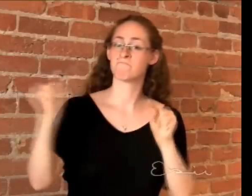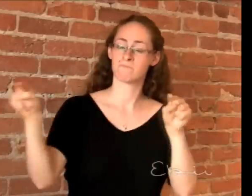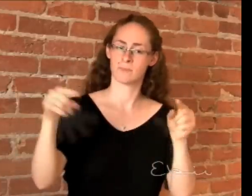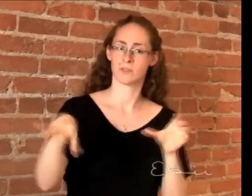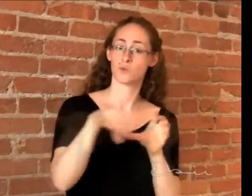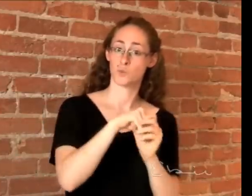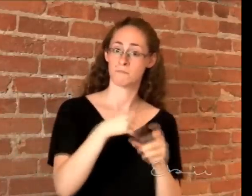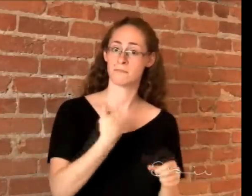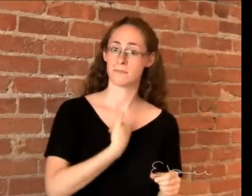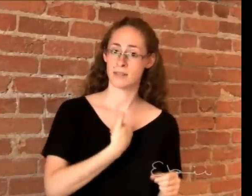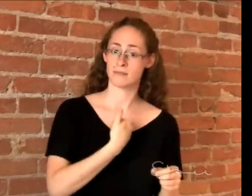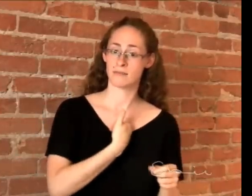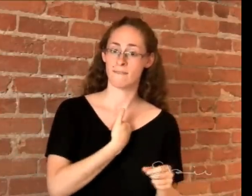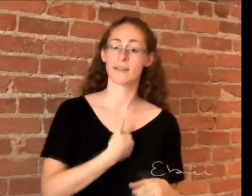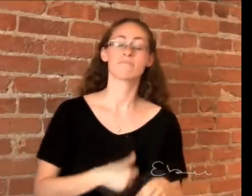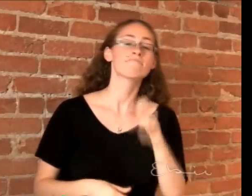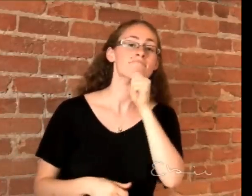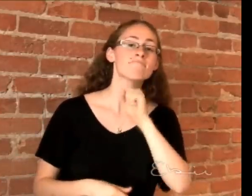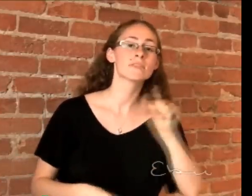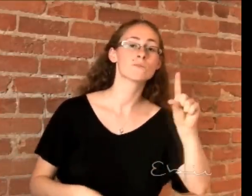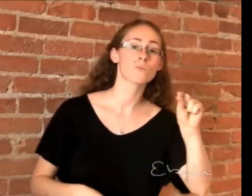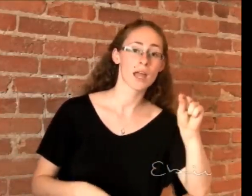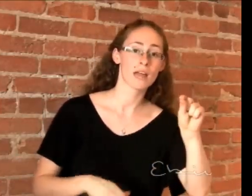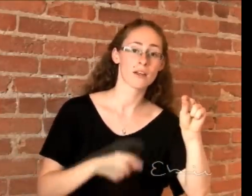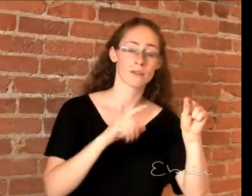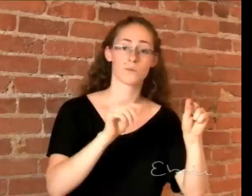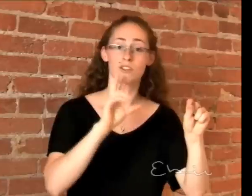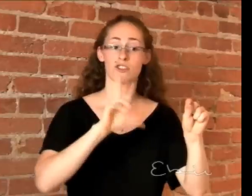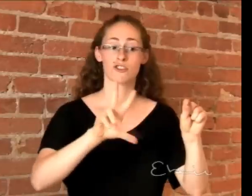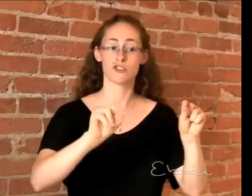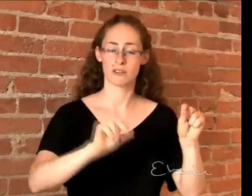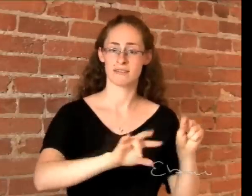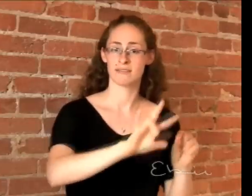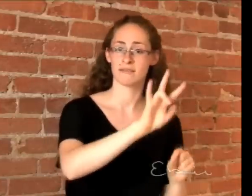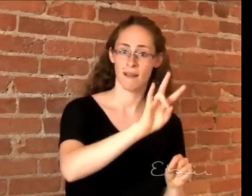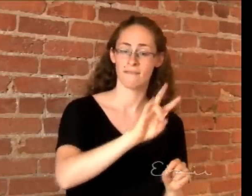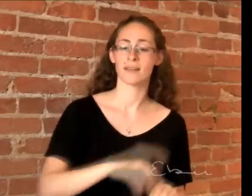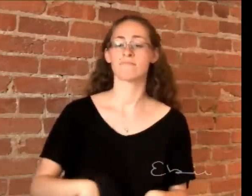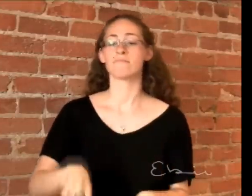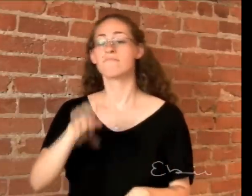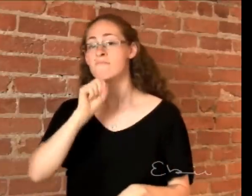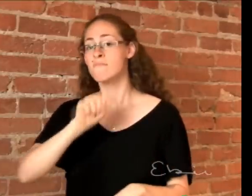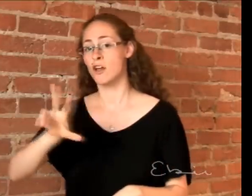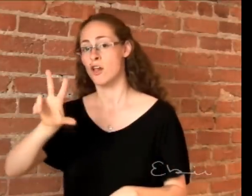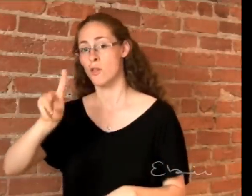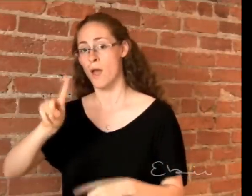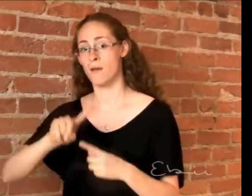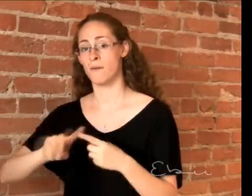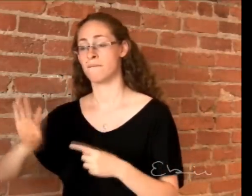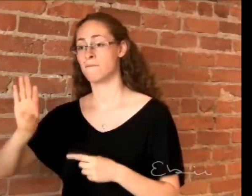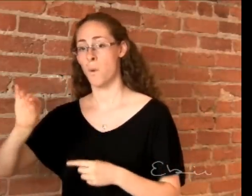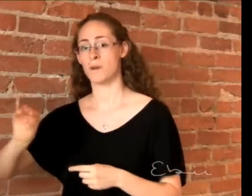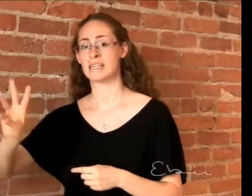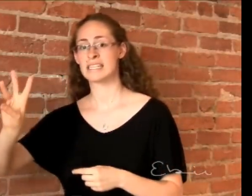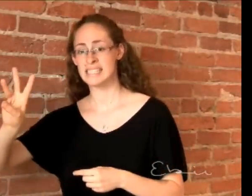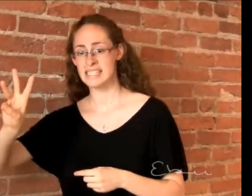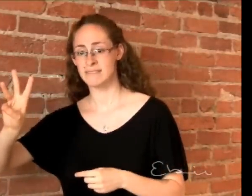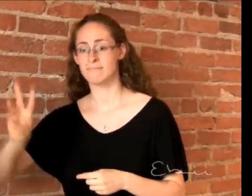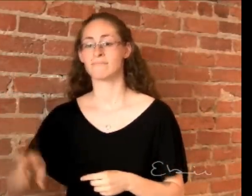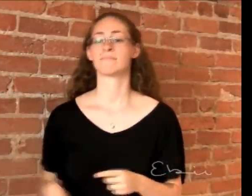different schools. Seven subjects are aged from 20 to 30 years old and six from 31 to 40 years old.